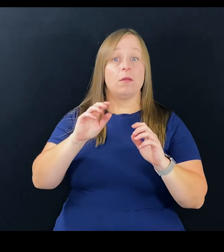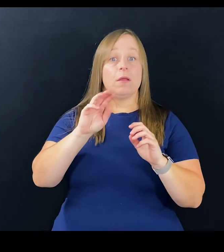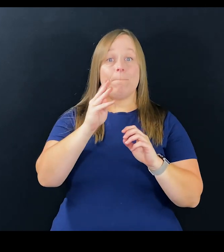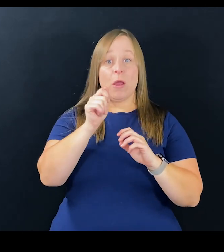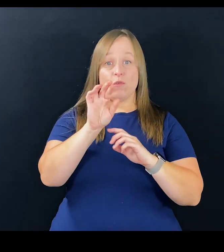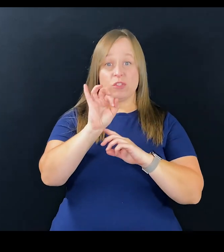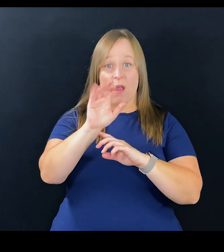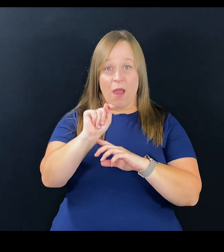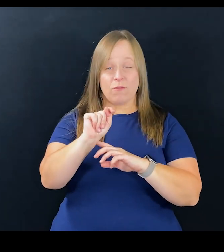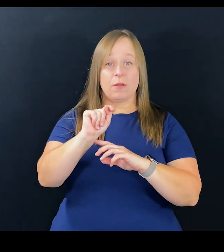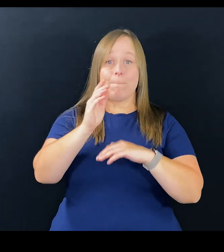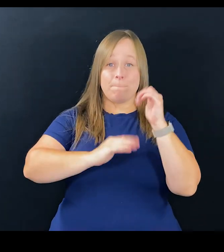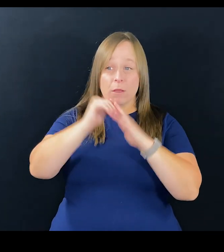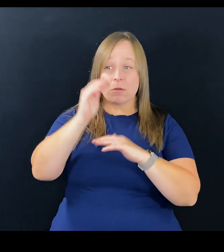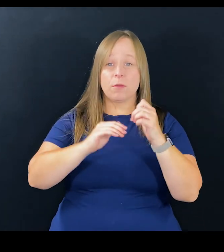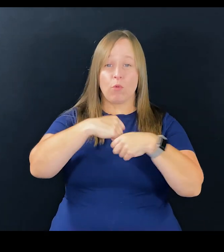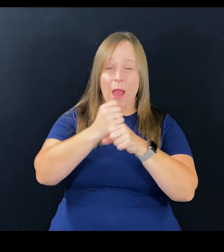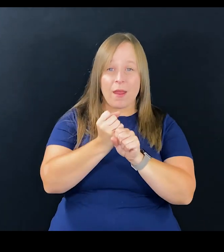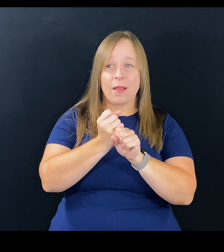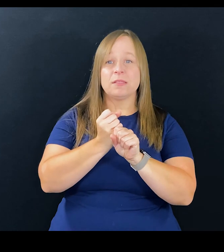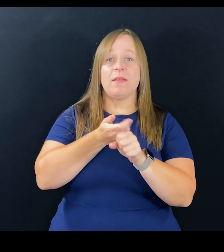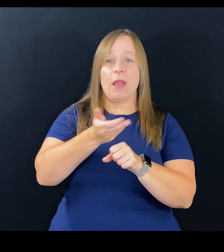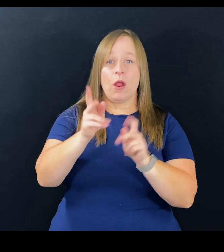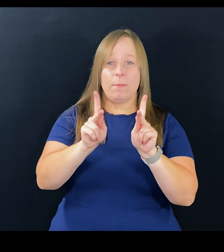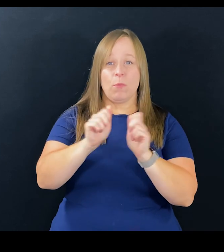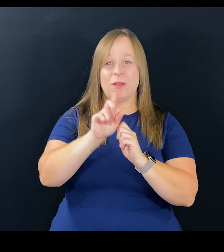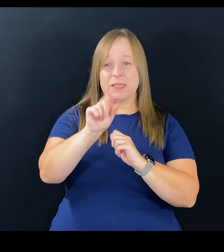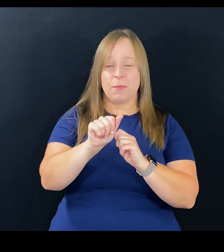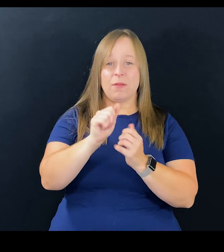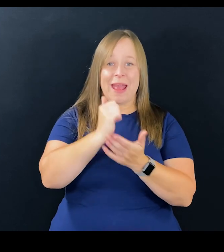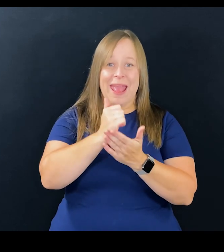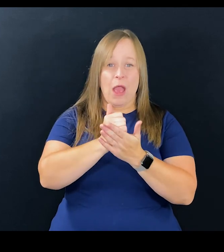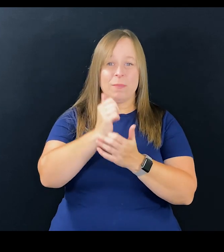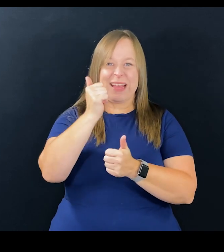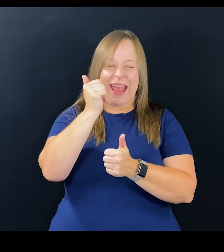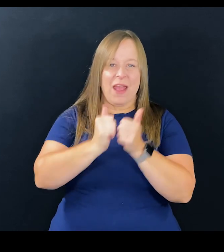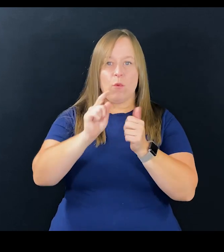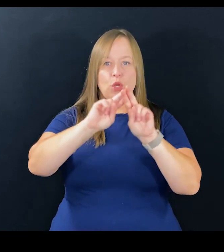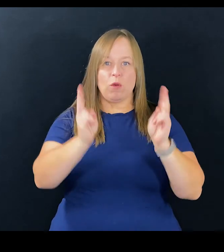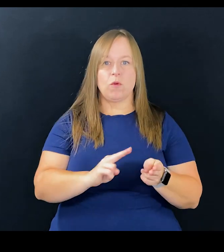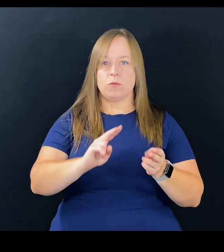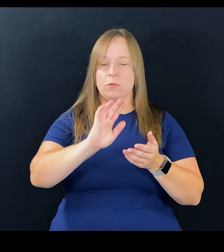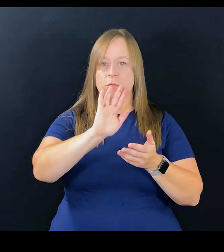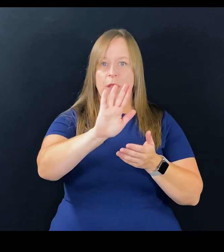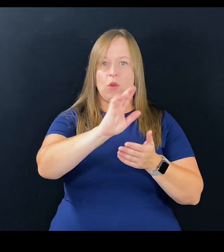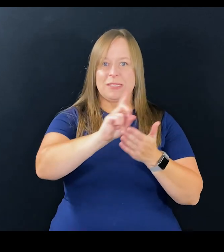Microsoft builds products, hires people with disabilities, they do it intentionally and helps everybody in universal design.